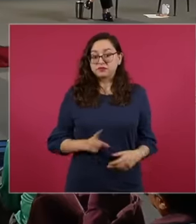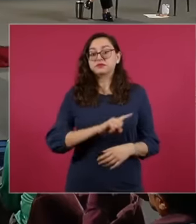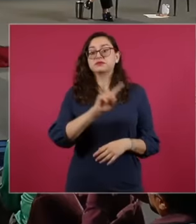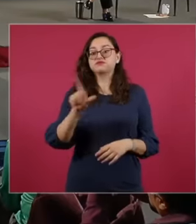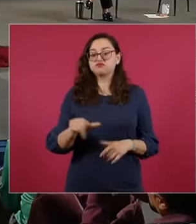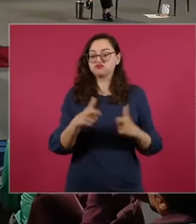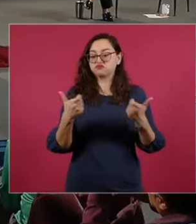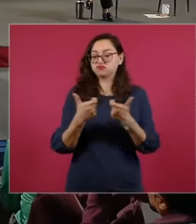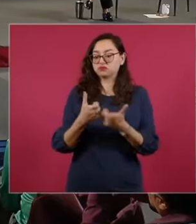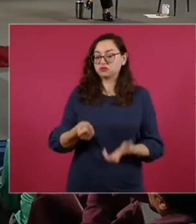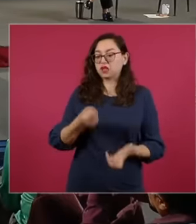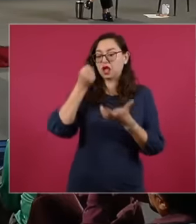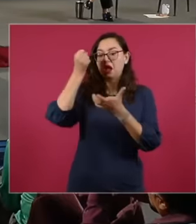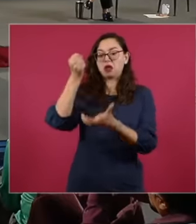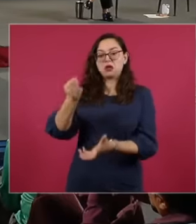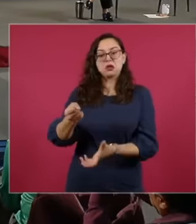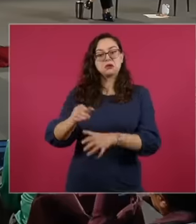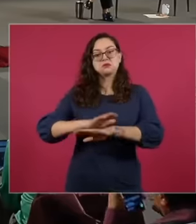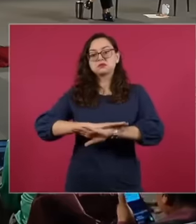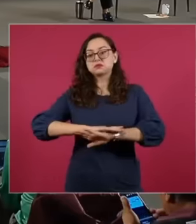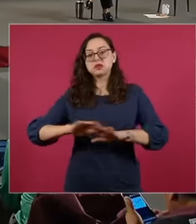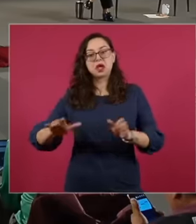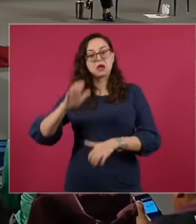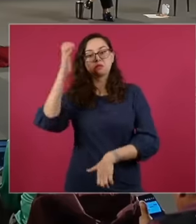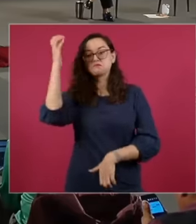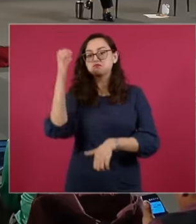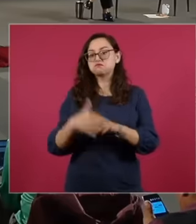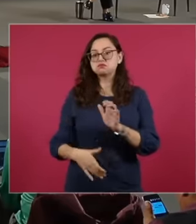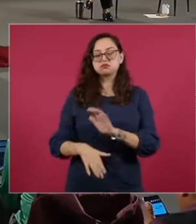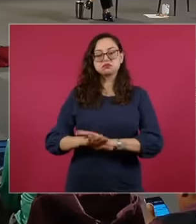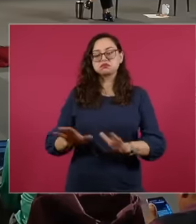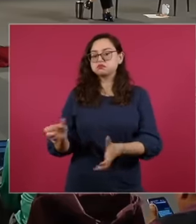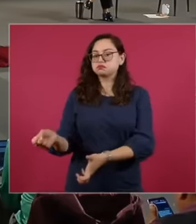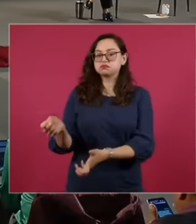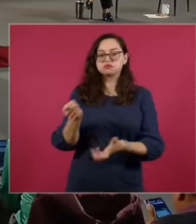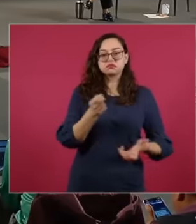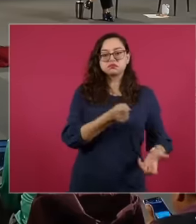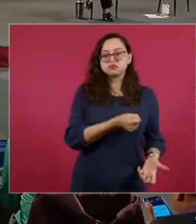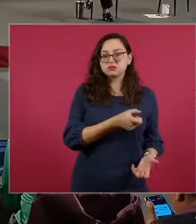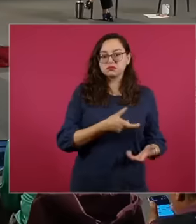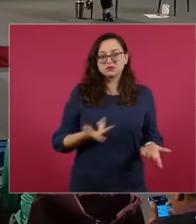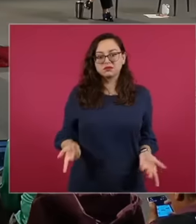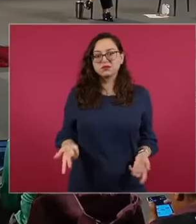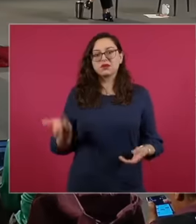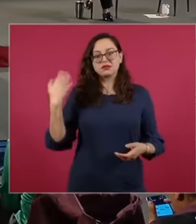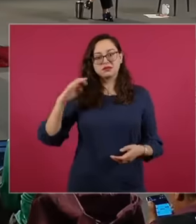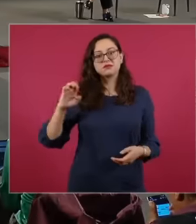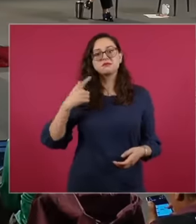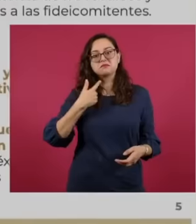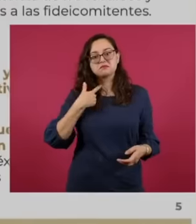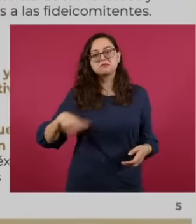this also the competent environmental authorities, on December 1, 2016, La